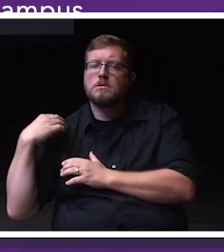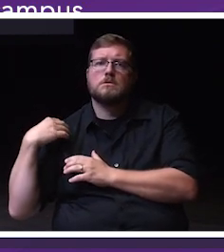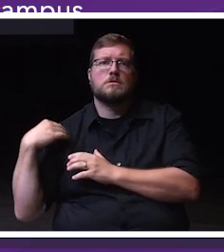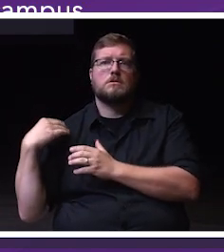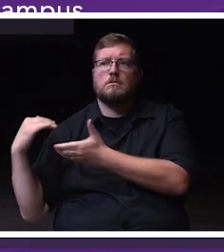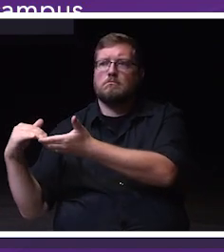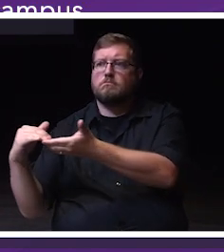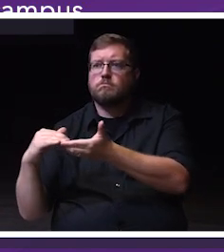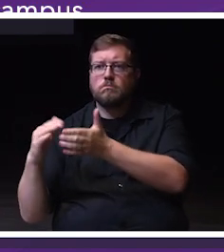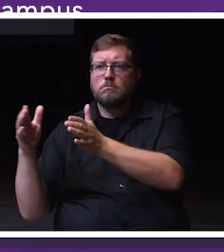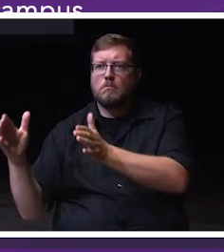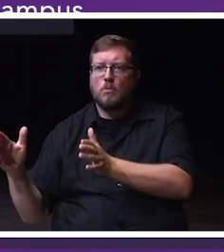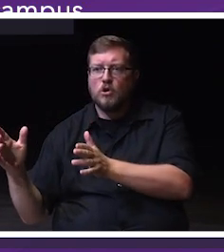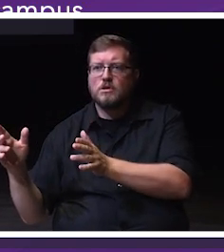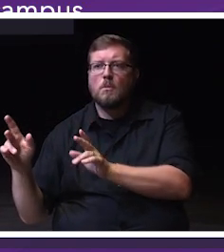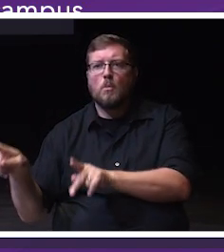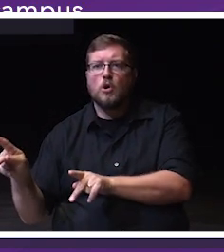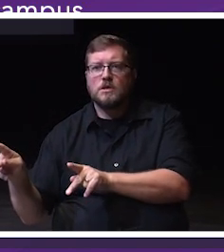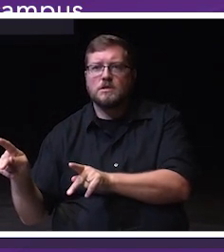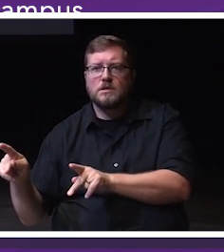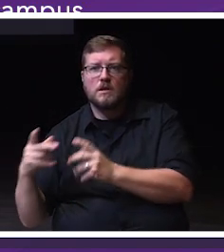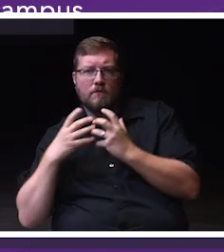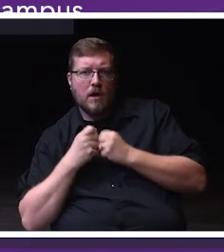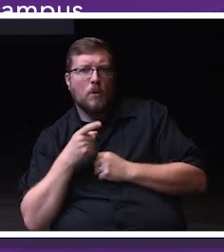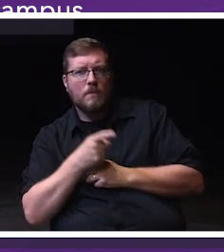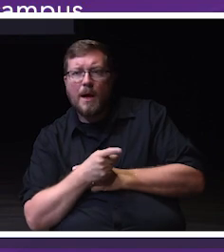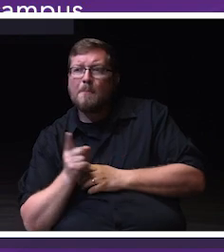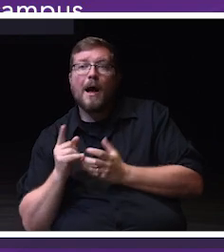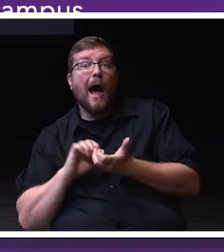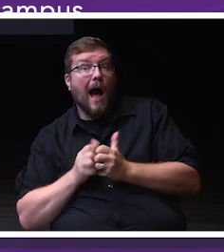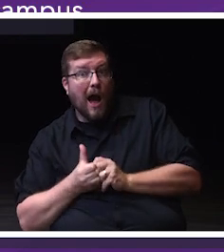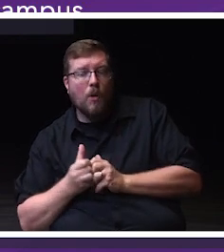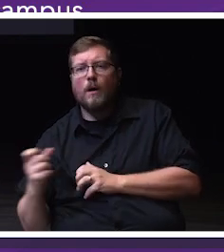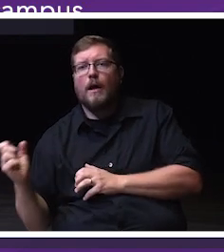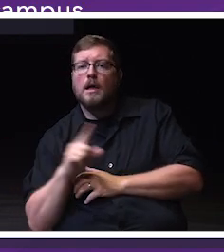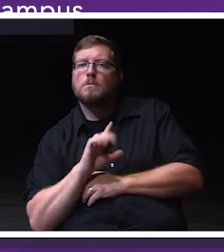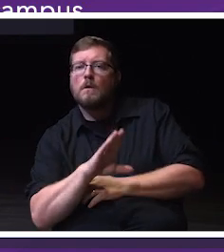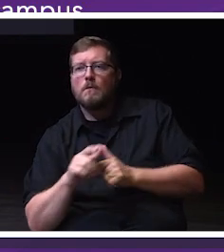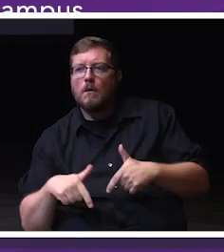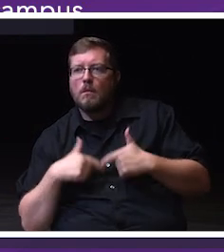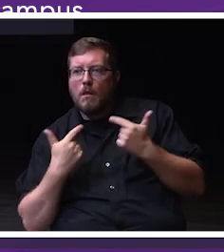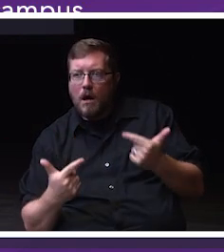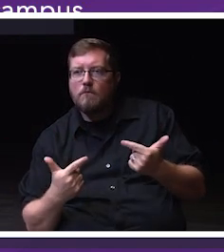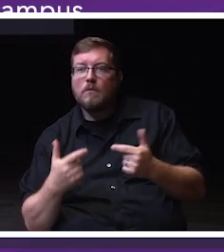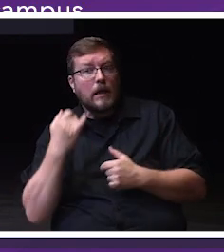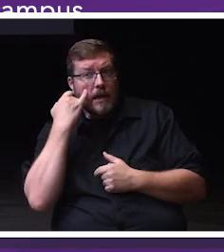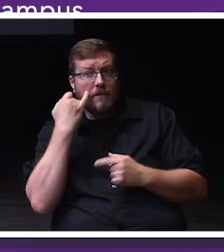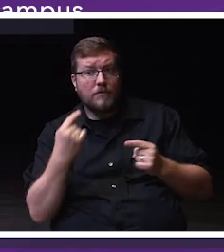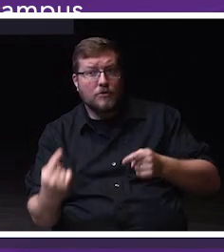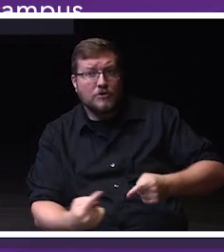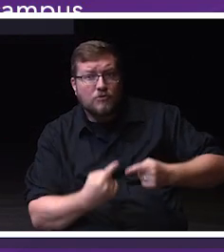asking about their life. When they're struggling, somebody notices,